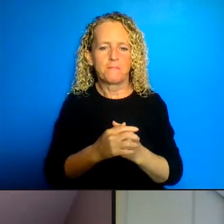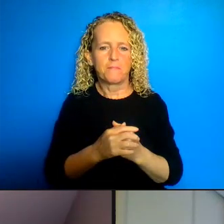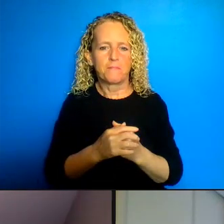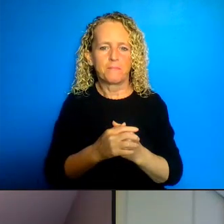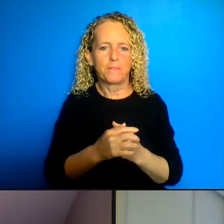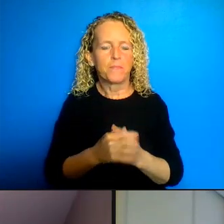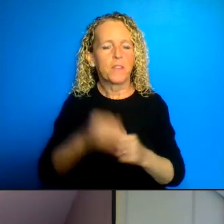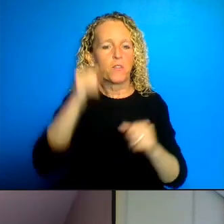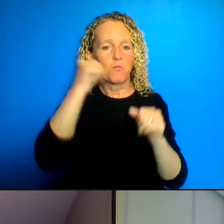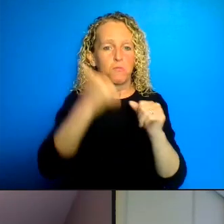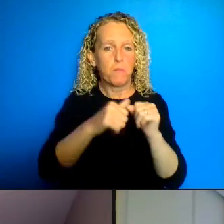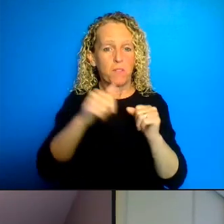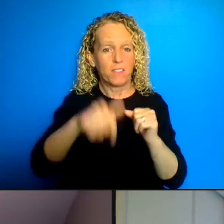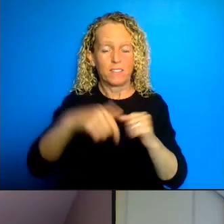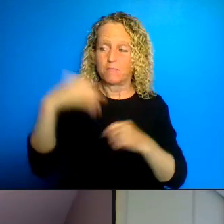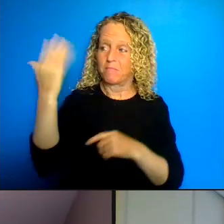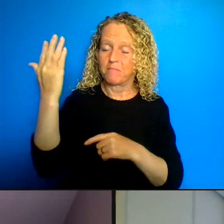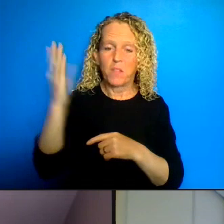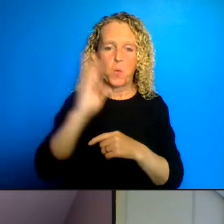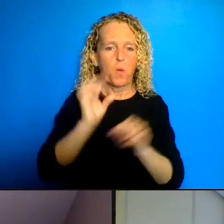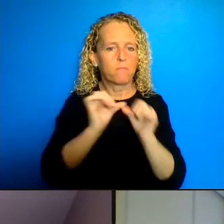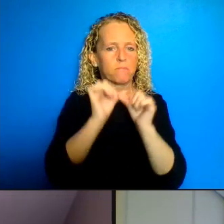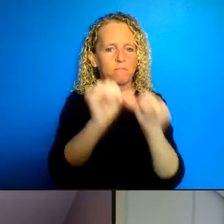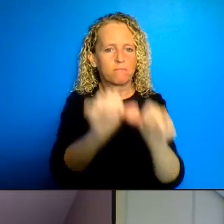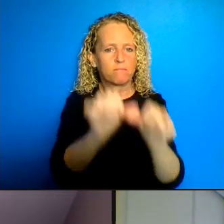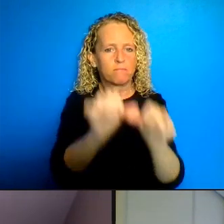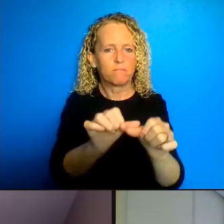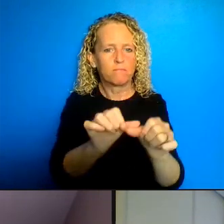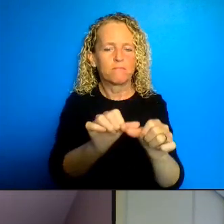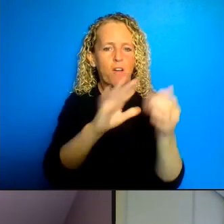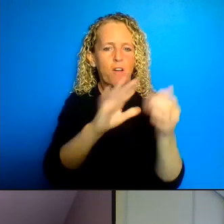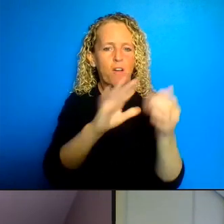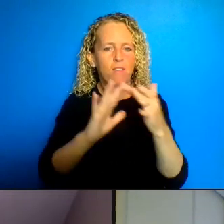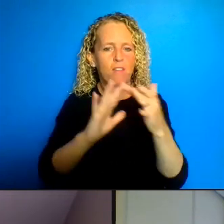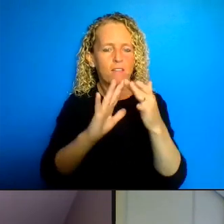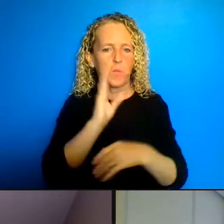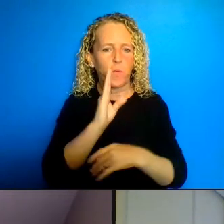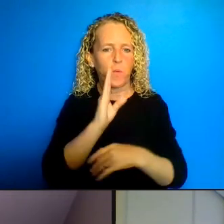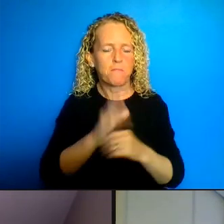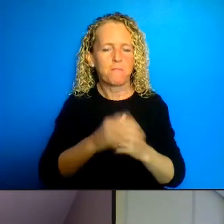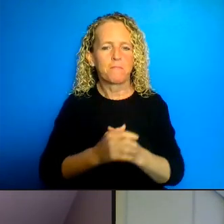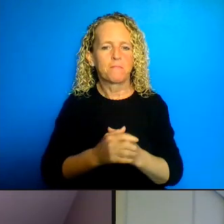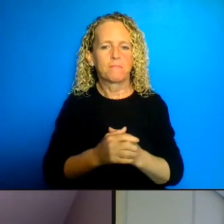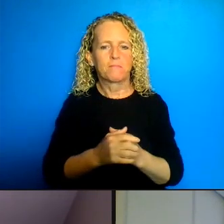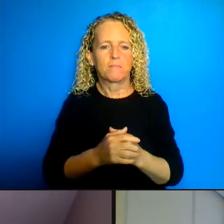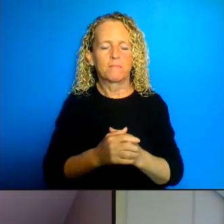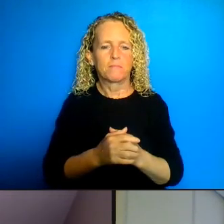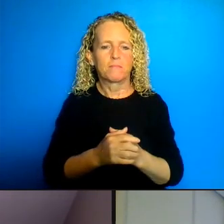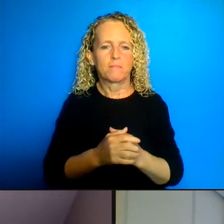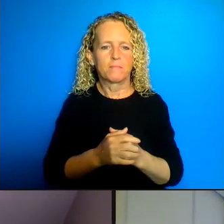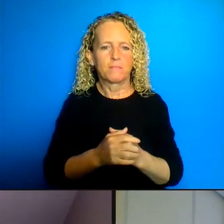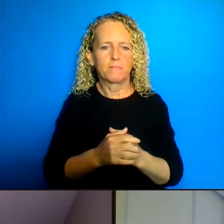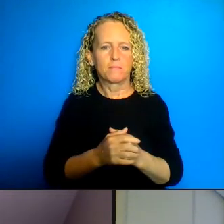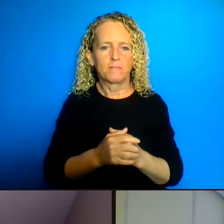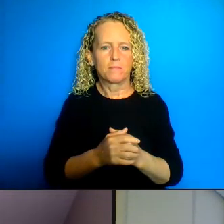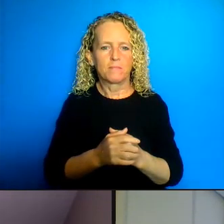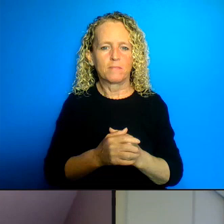anybody who wants to tap into it and feel free you know to send your